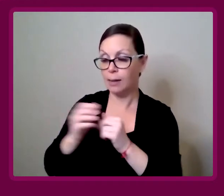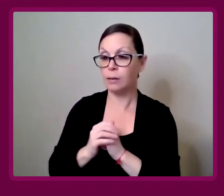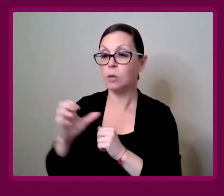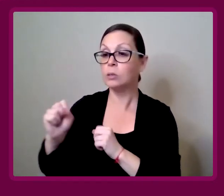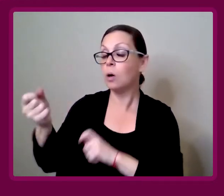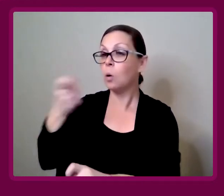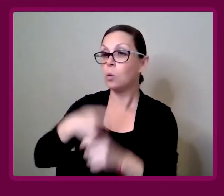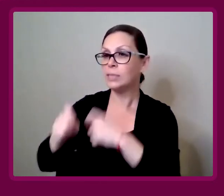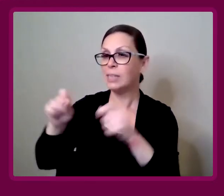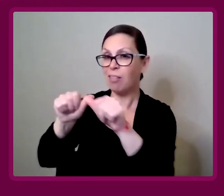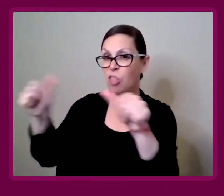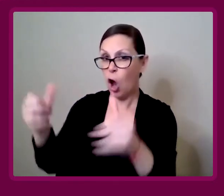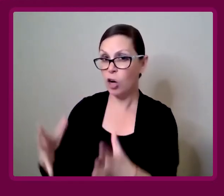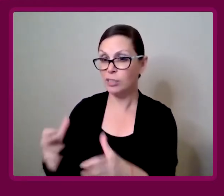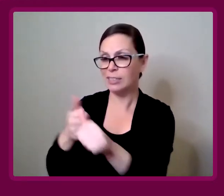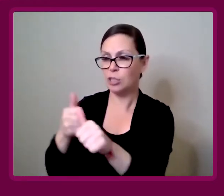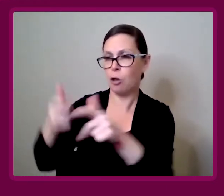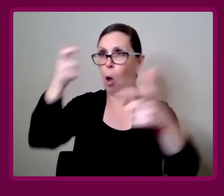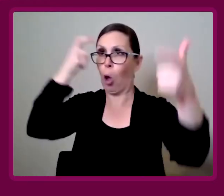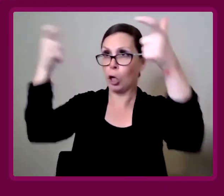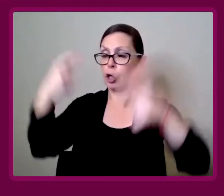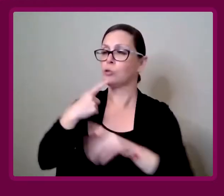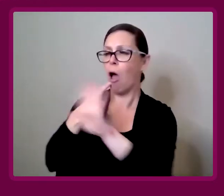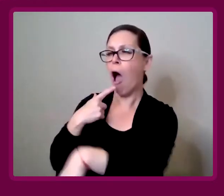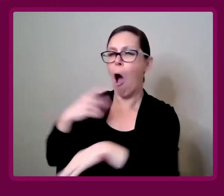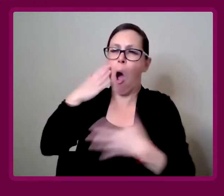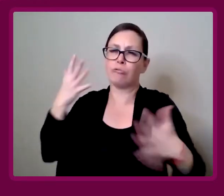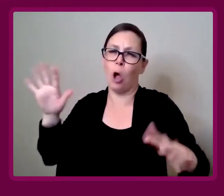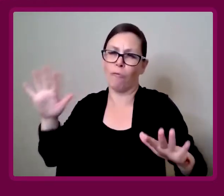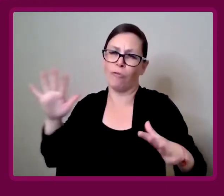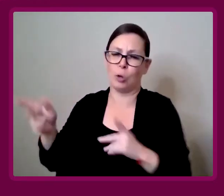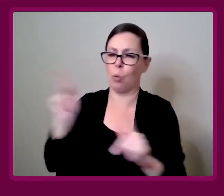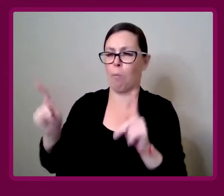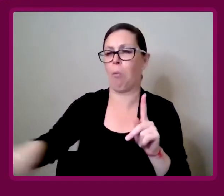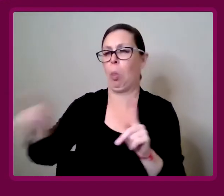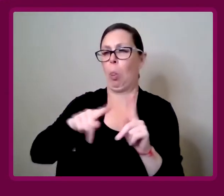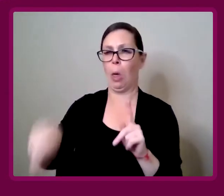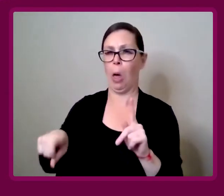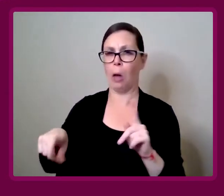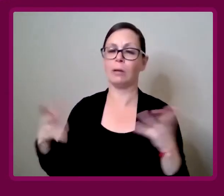So rather than having the architect ego say, "Oh yeah, I know what people need."